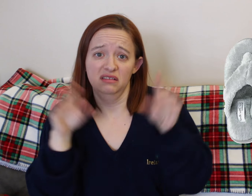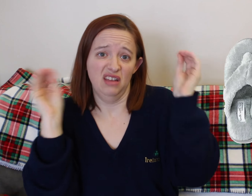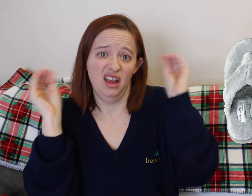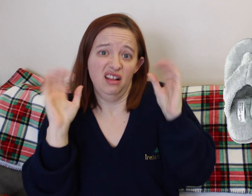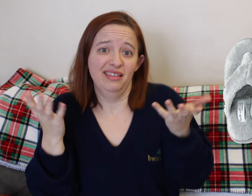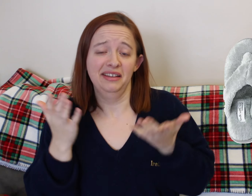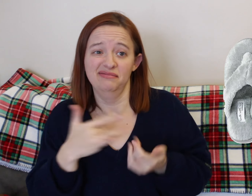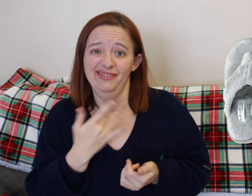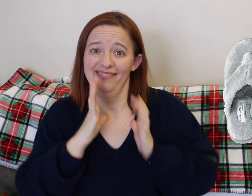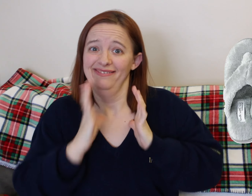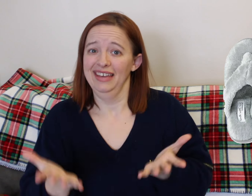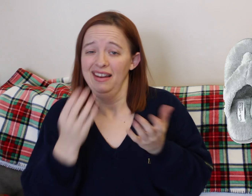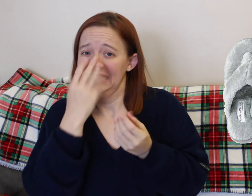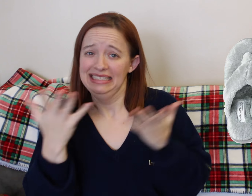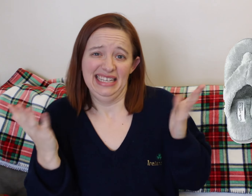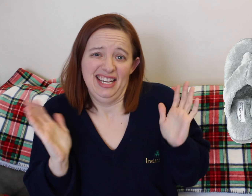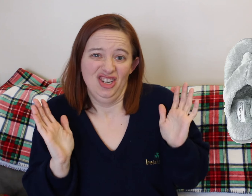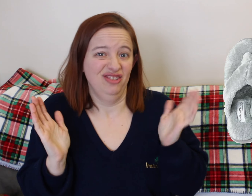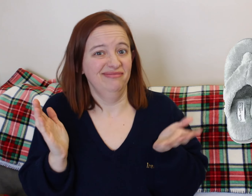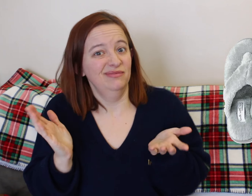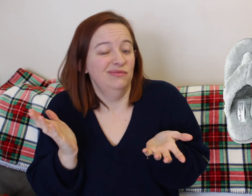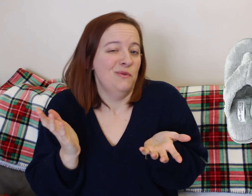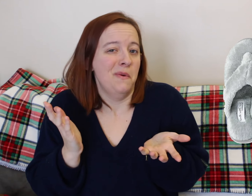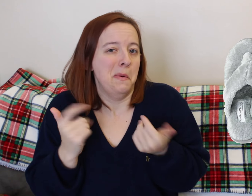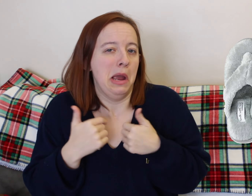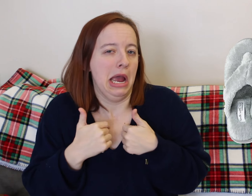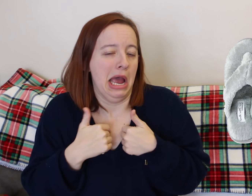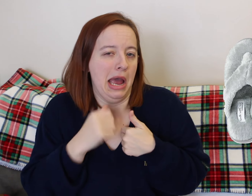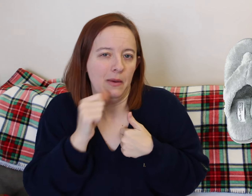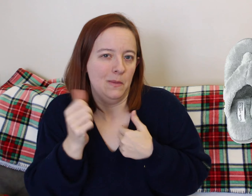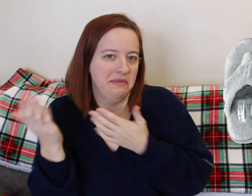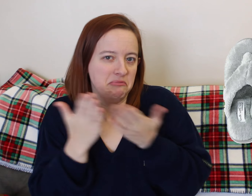I don't want to say... that sounds awful that I don't care about germs, but I kind of don't.